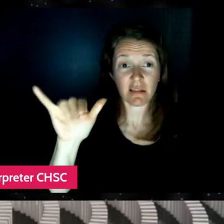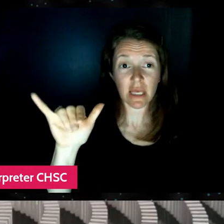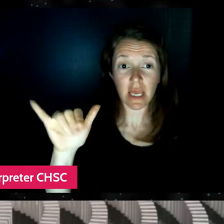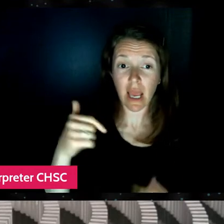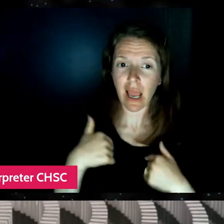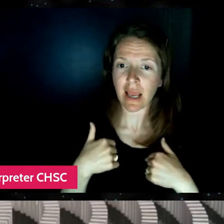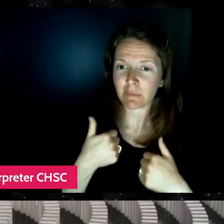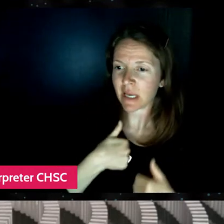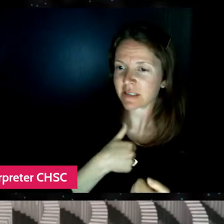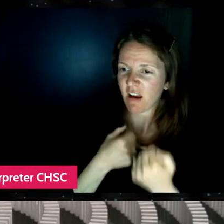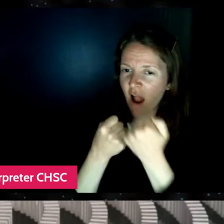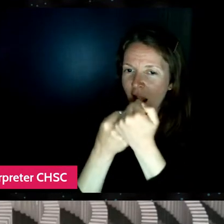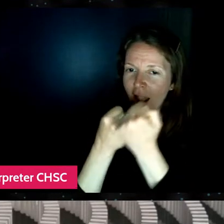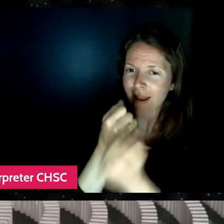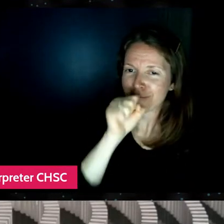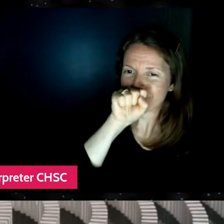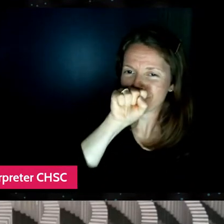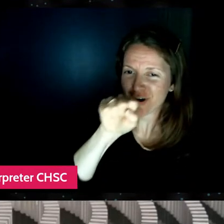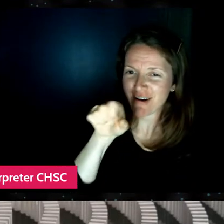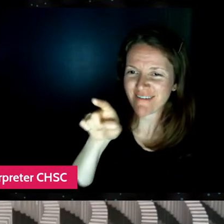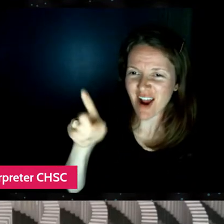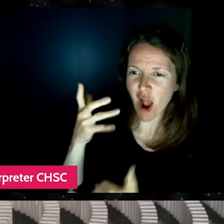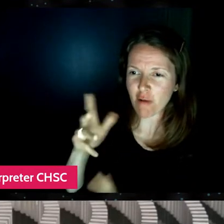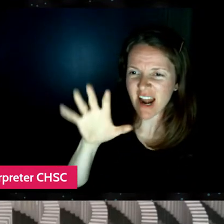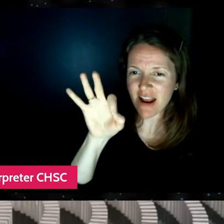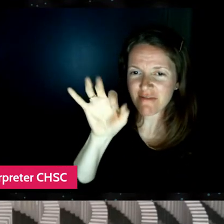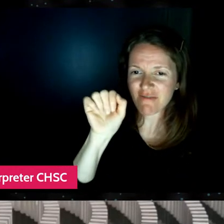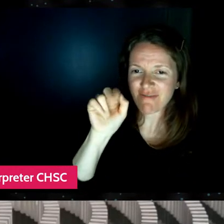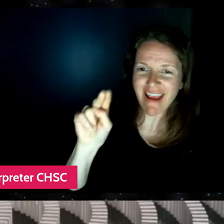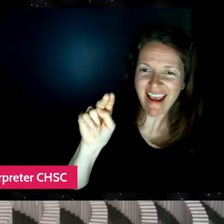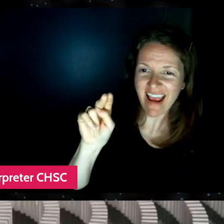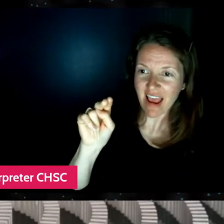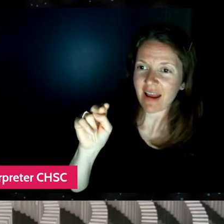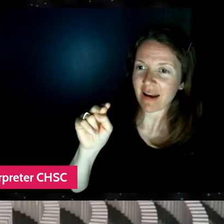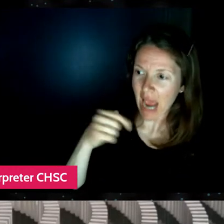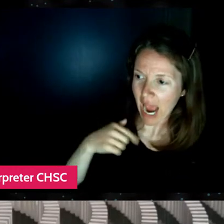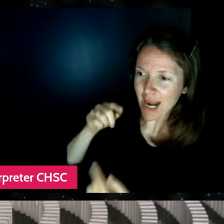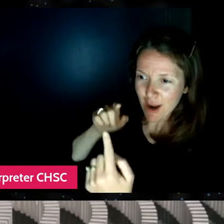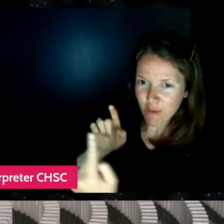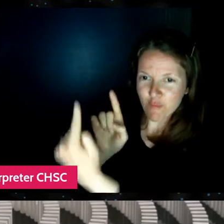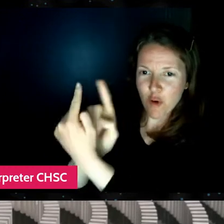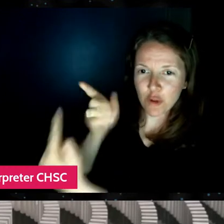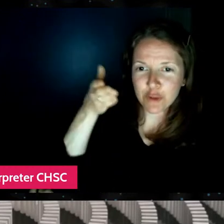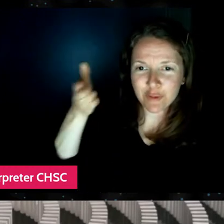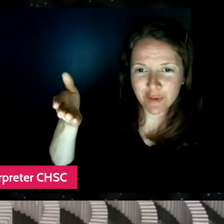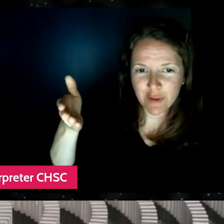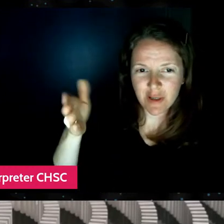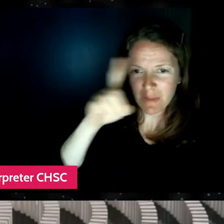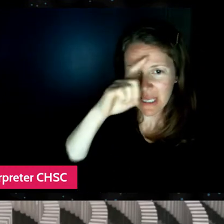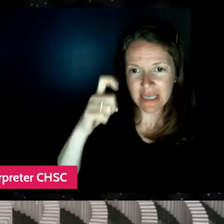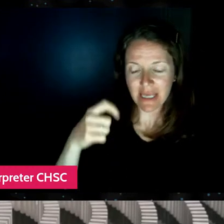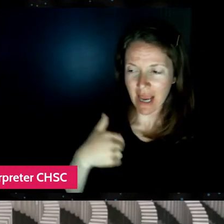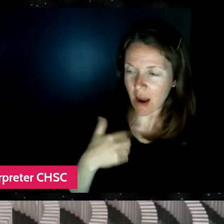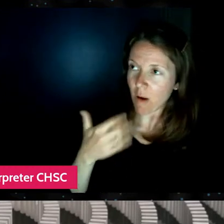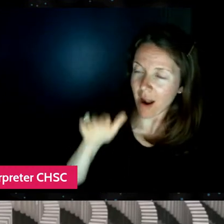and I think that's what made it so different for me as a filmmaker, is I really approached her as a fan.